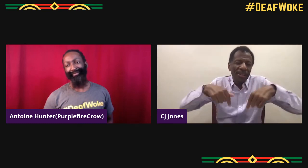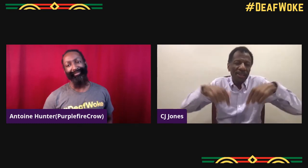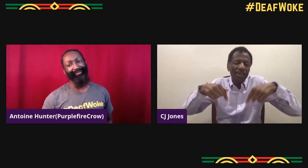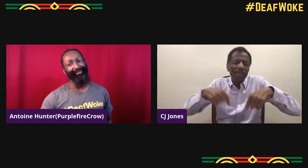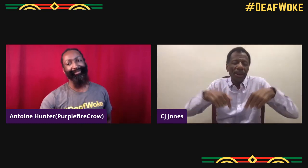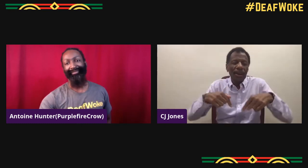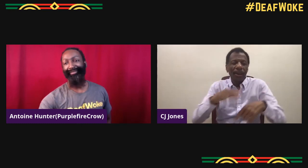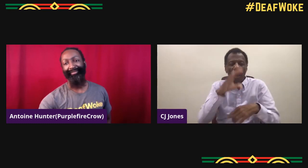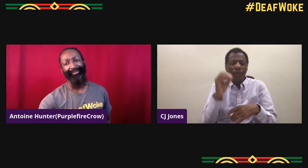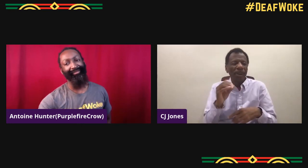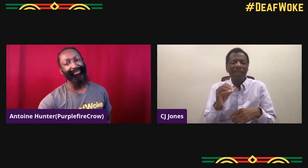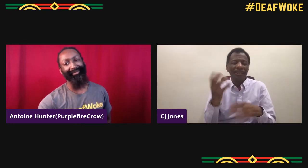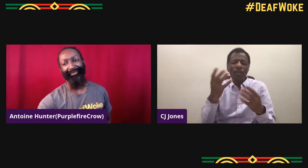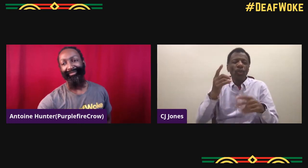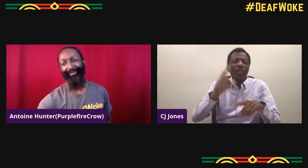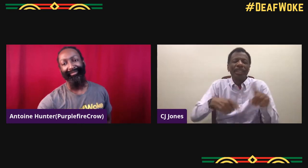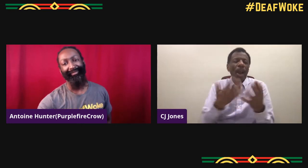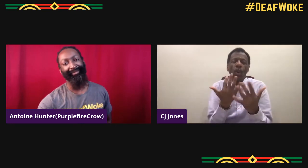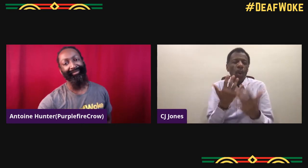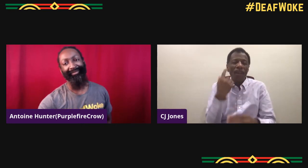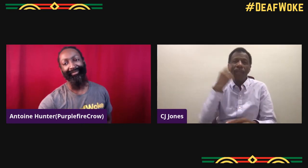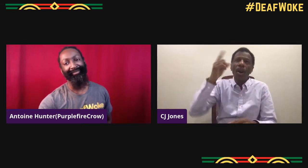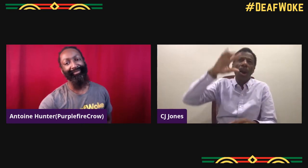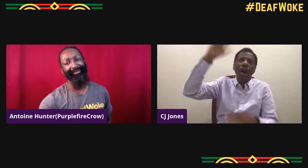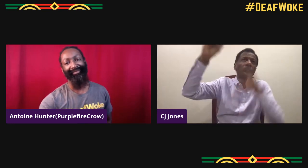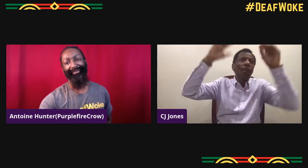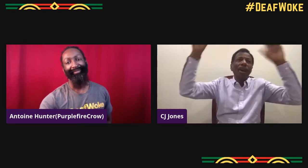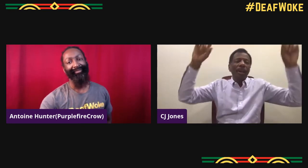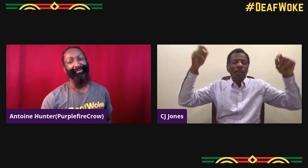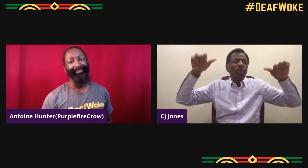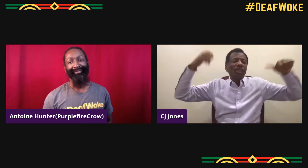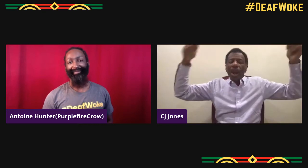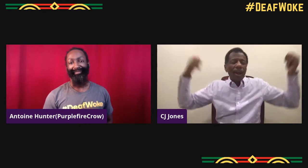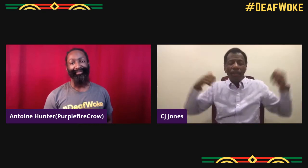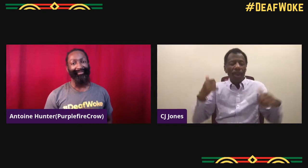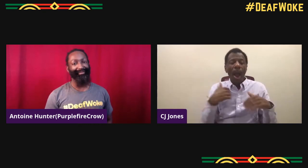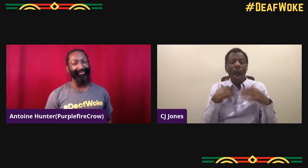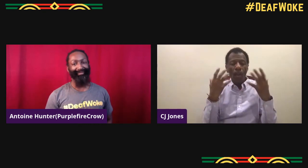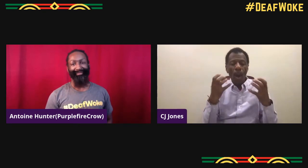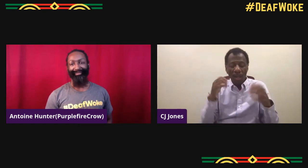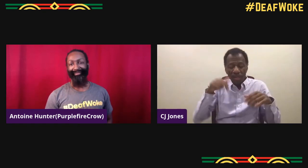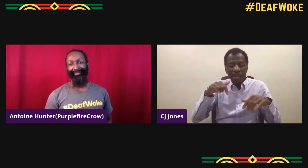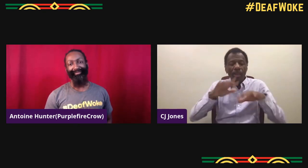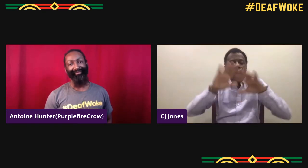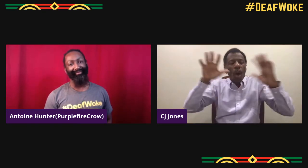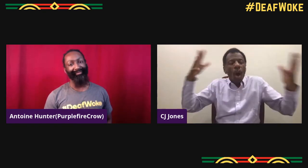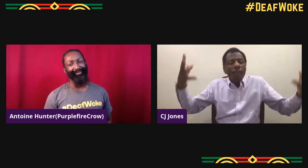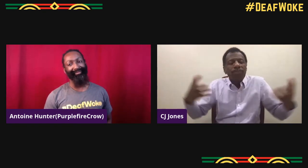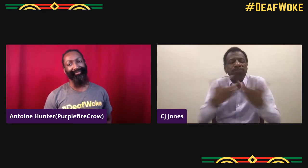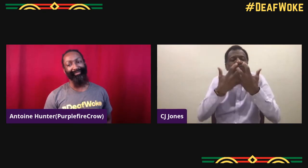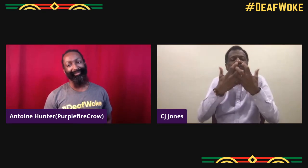and so continue we're all in our company. You don't wanna wait for somebody else to give it to you.